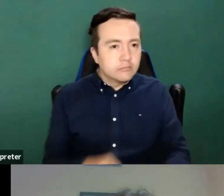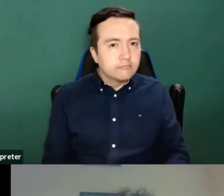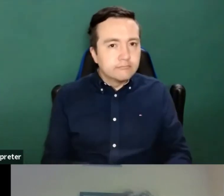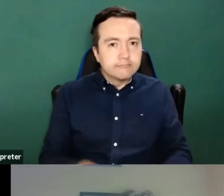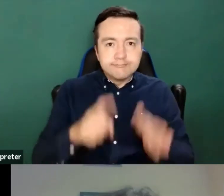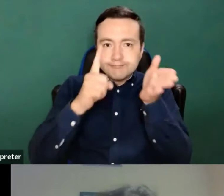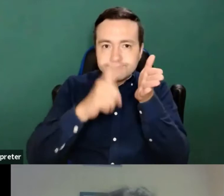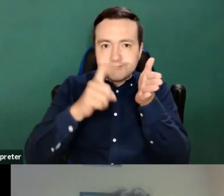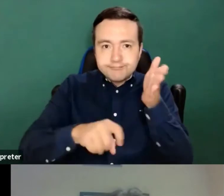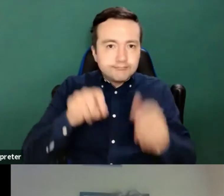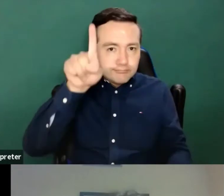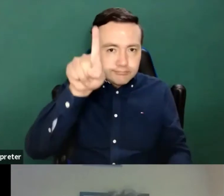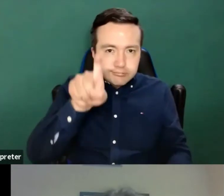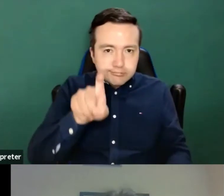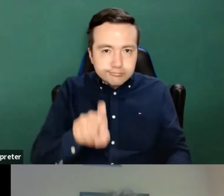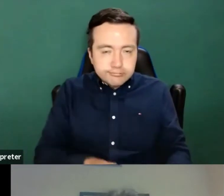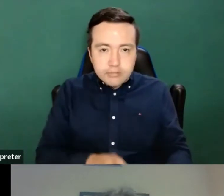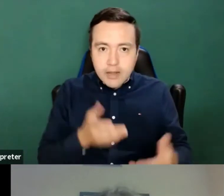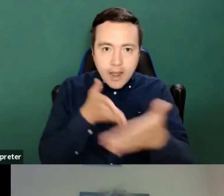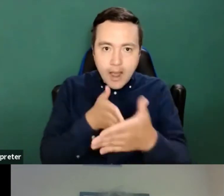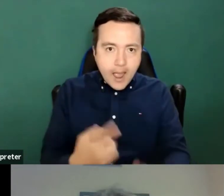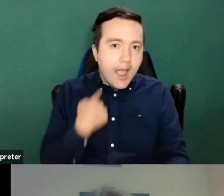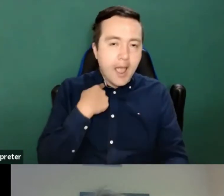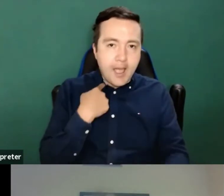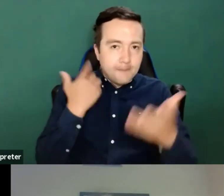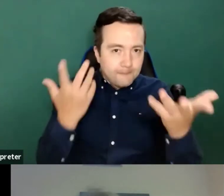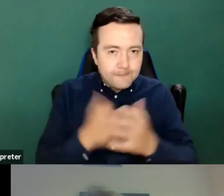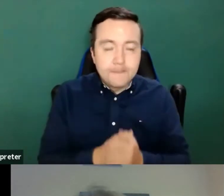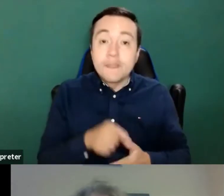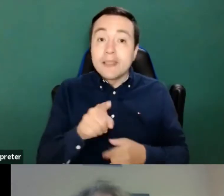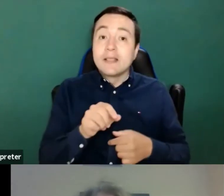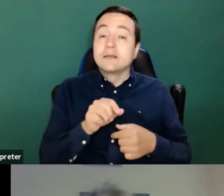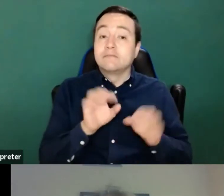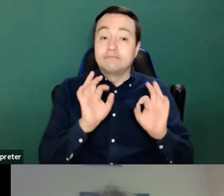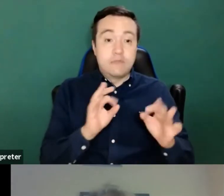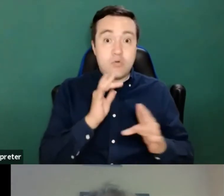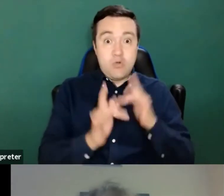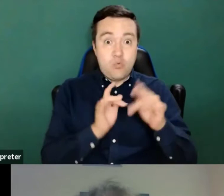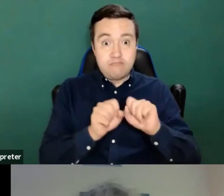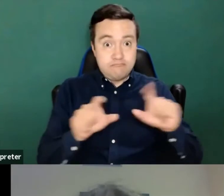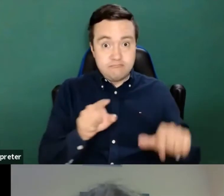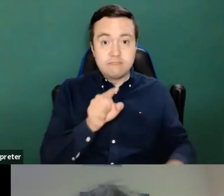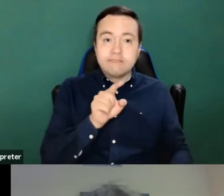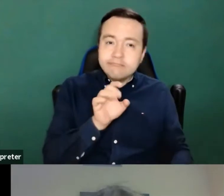Well, on the website, the web page to request for sample the minimum beta wing income, which